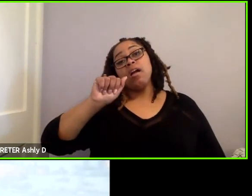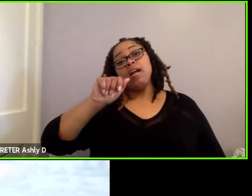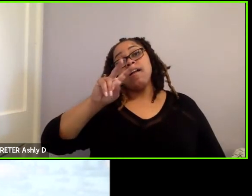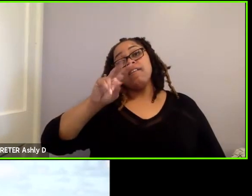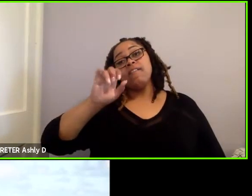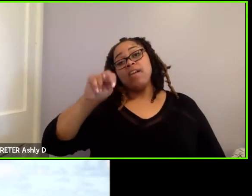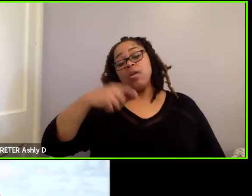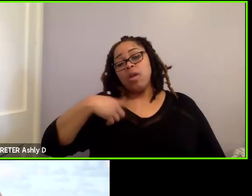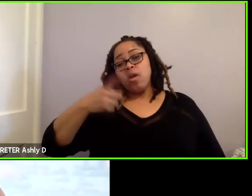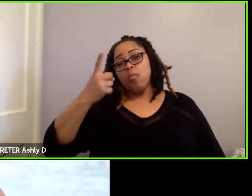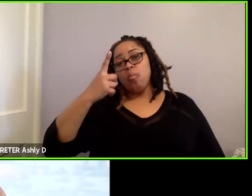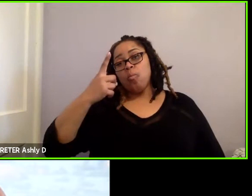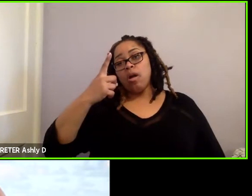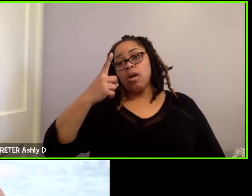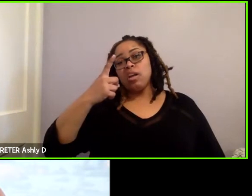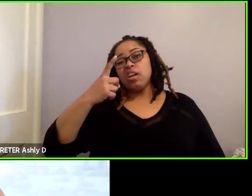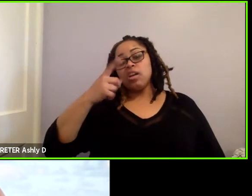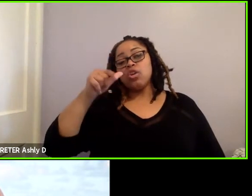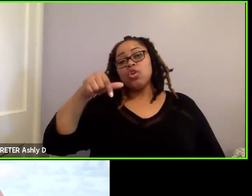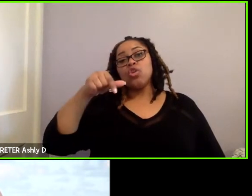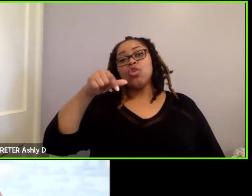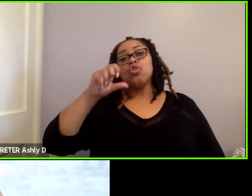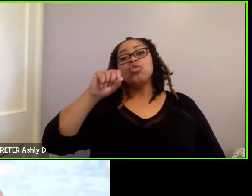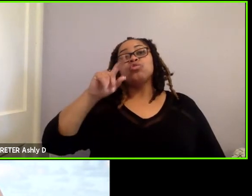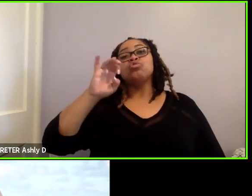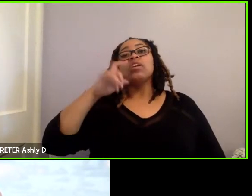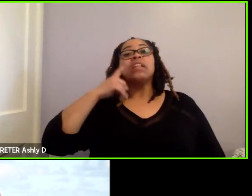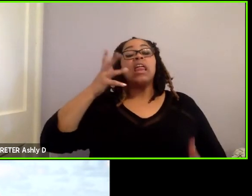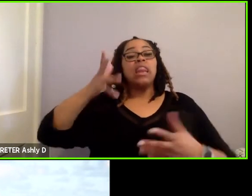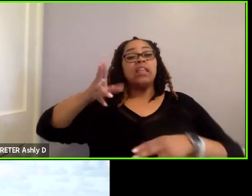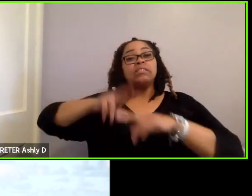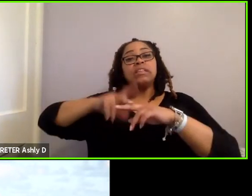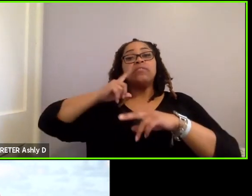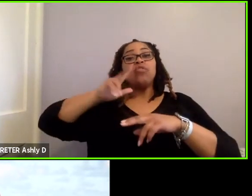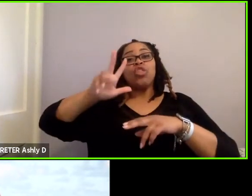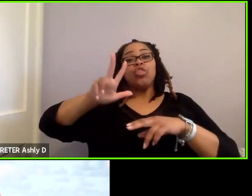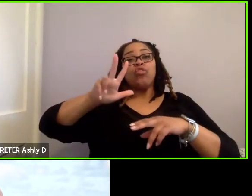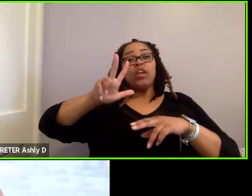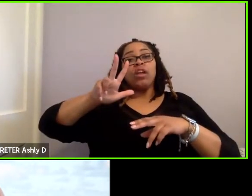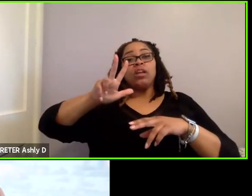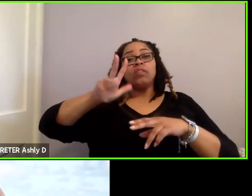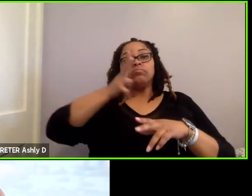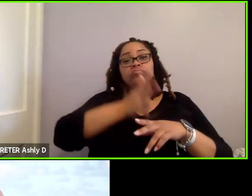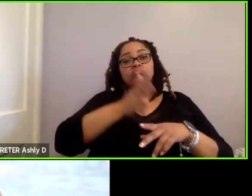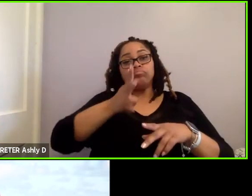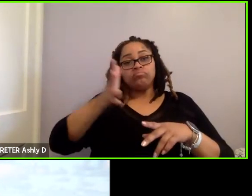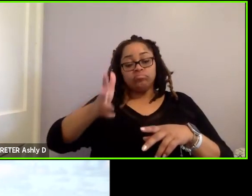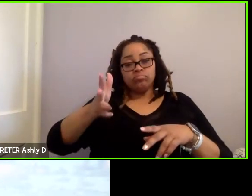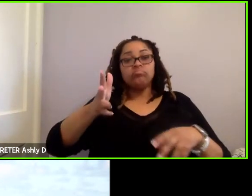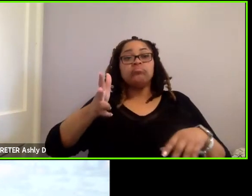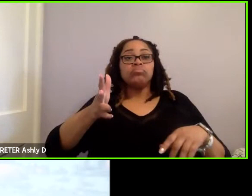Q’Straint installed, and it leaves seating for I believe three passengers beside that.